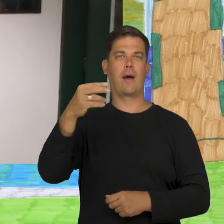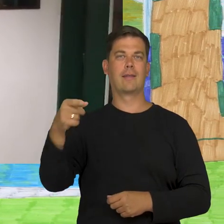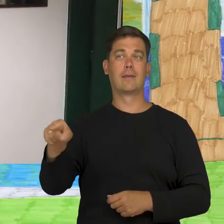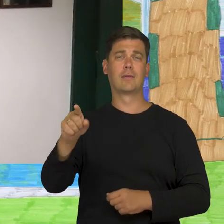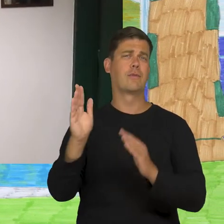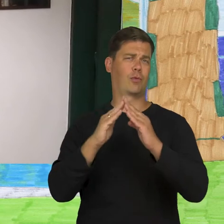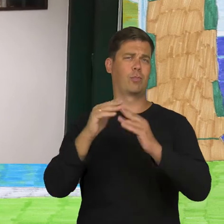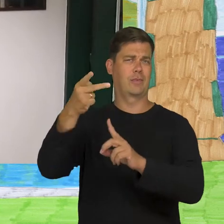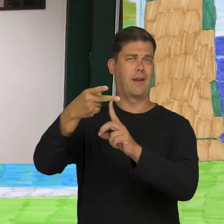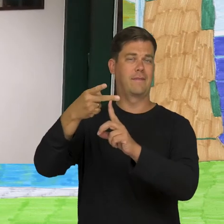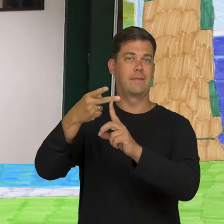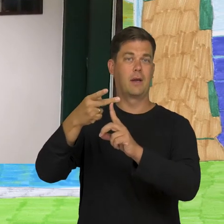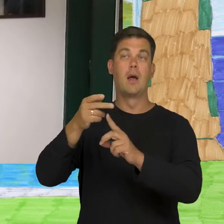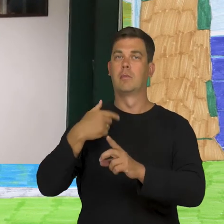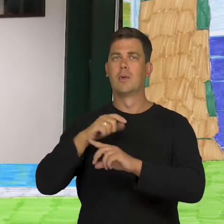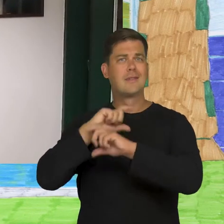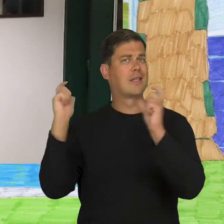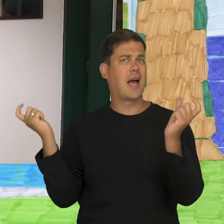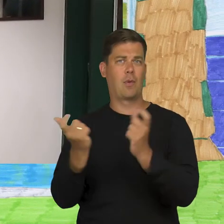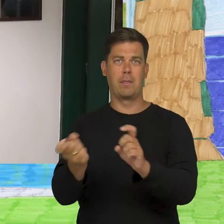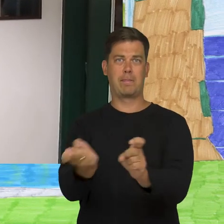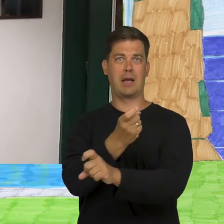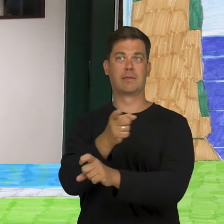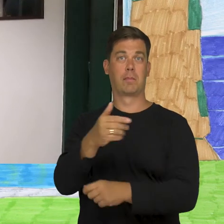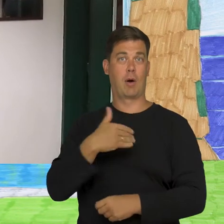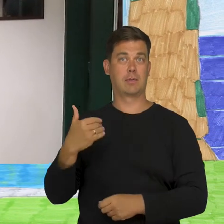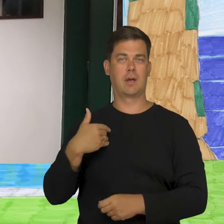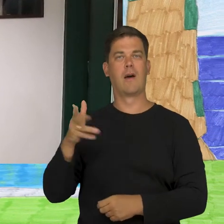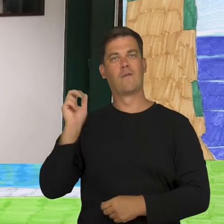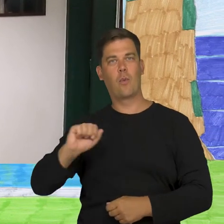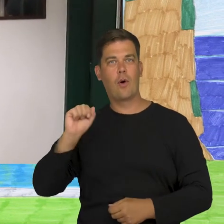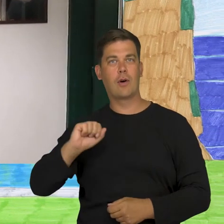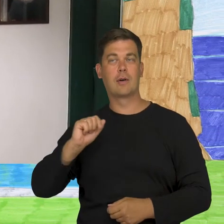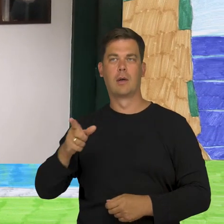on TV, at home, about how they drove around the country in a car in Poland and Italy